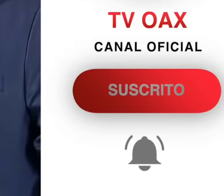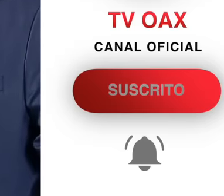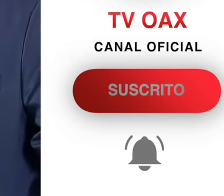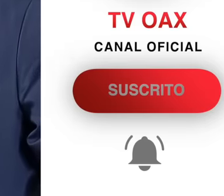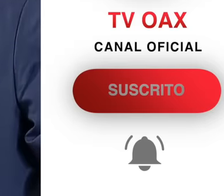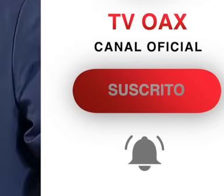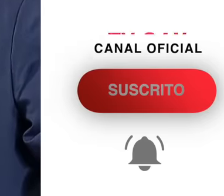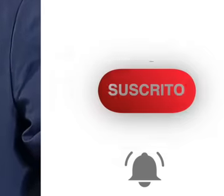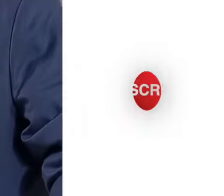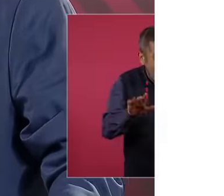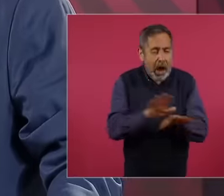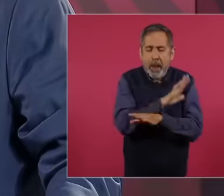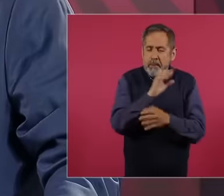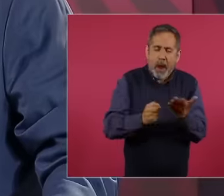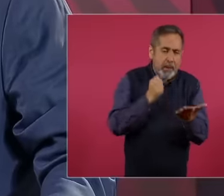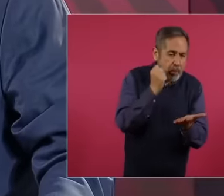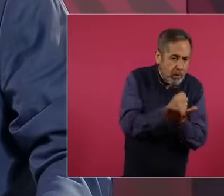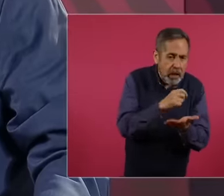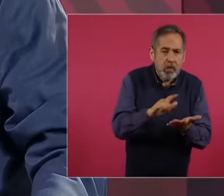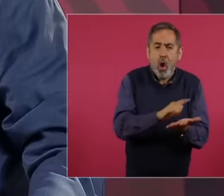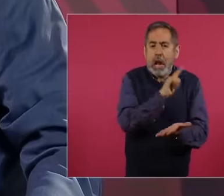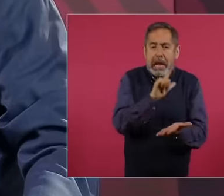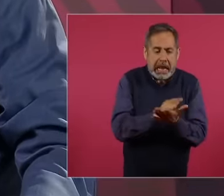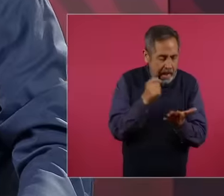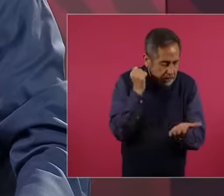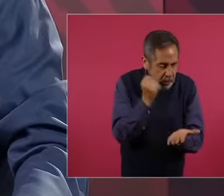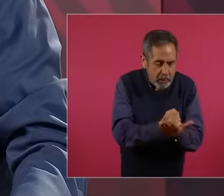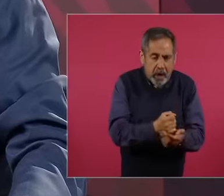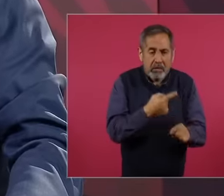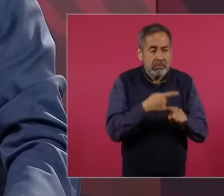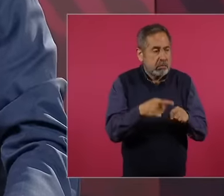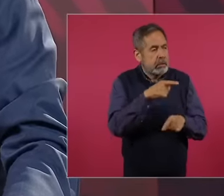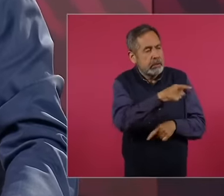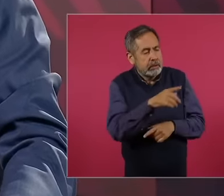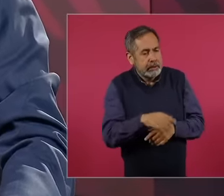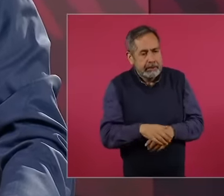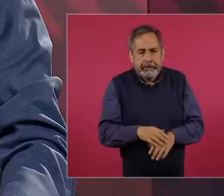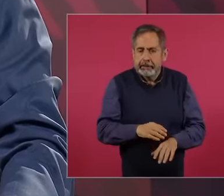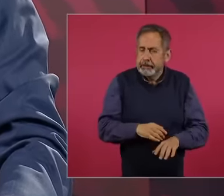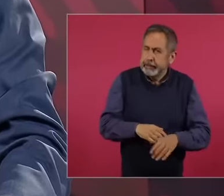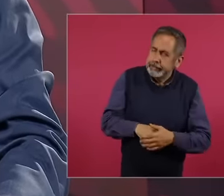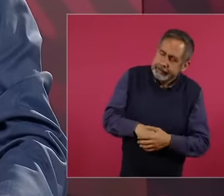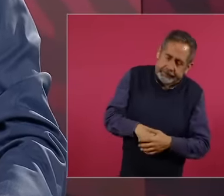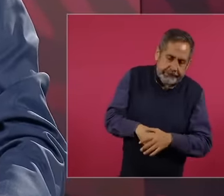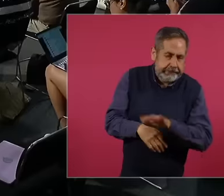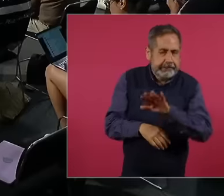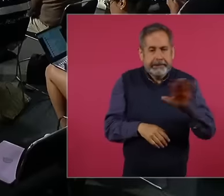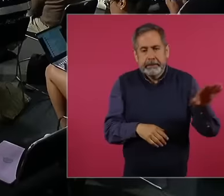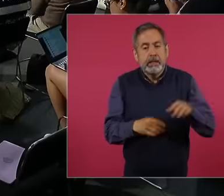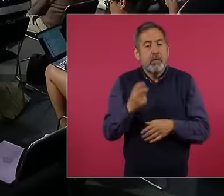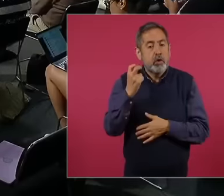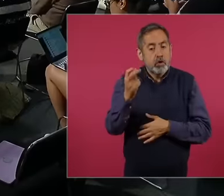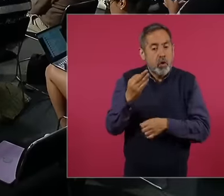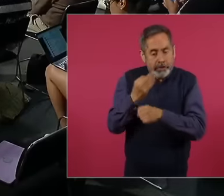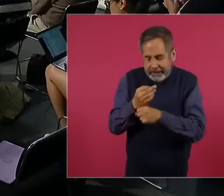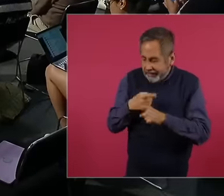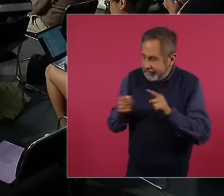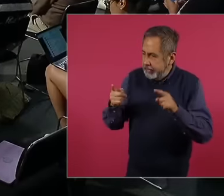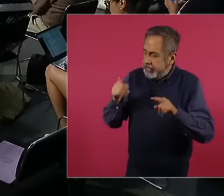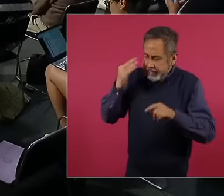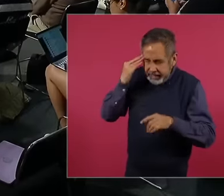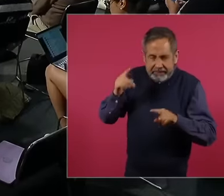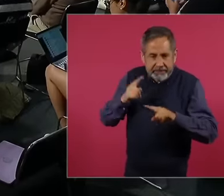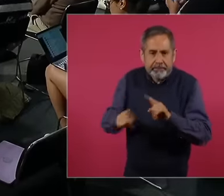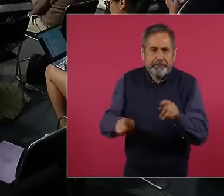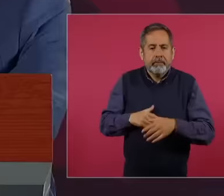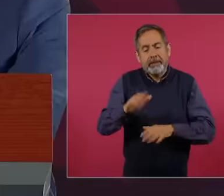laws that is why we are in another time we are going to go eh